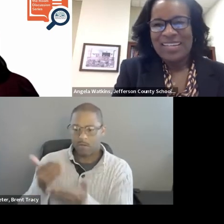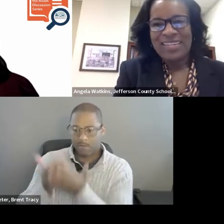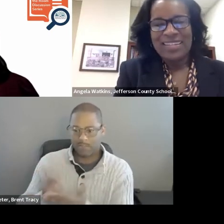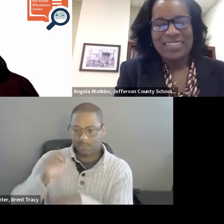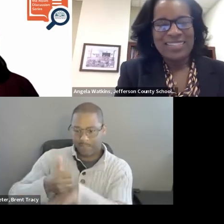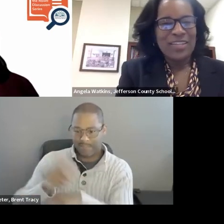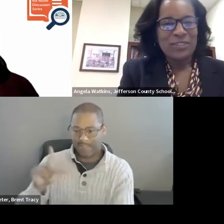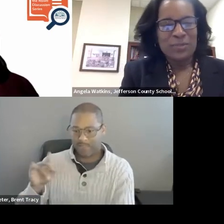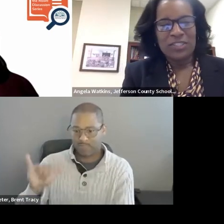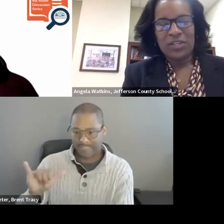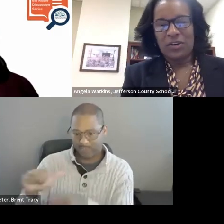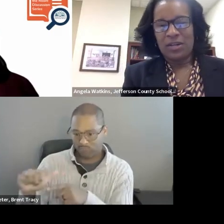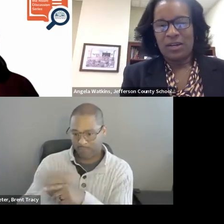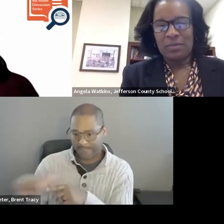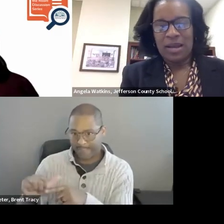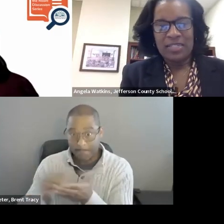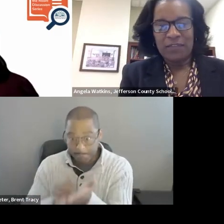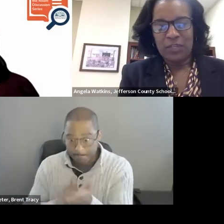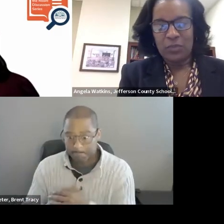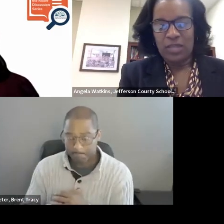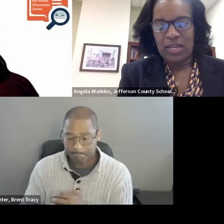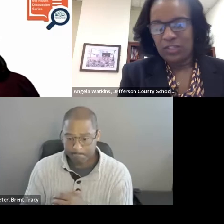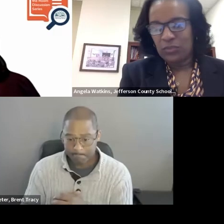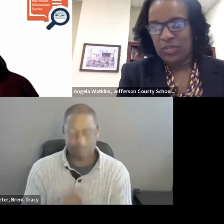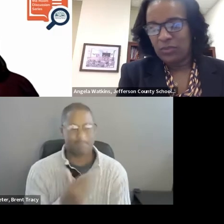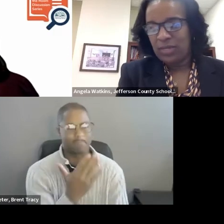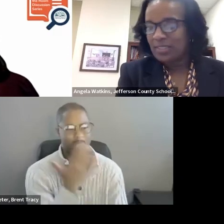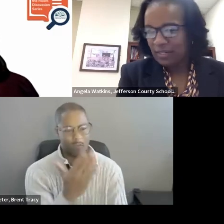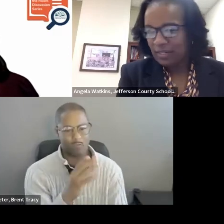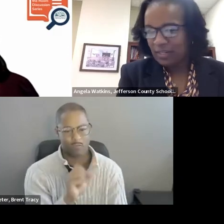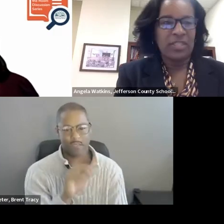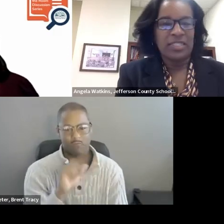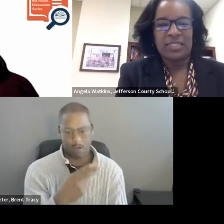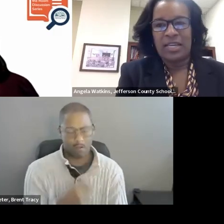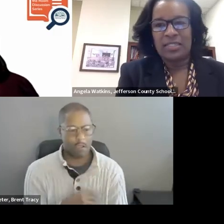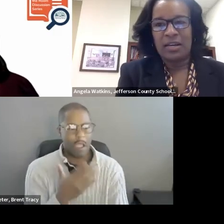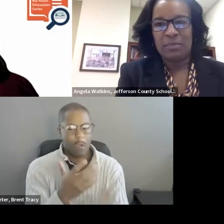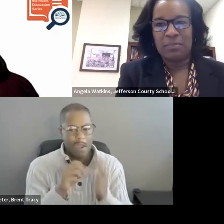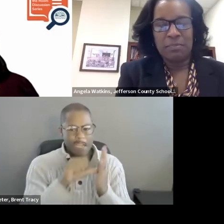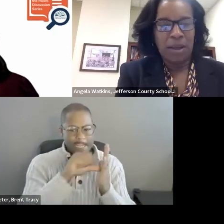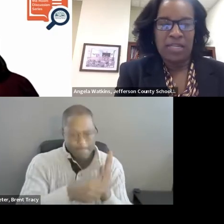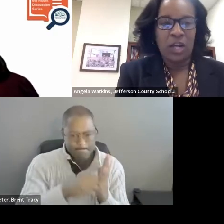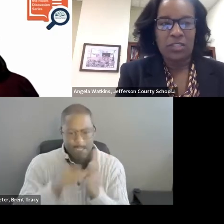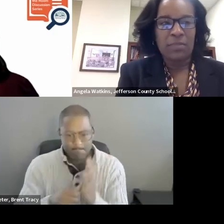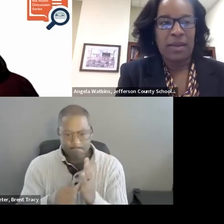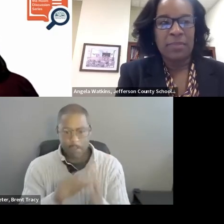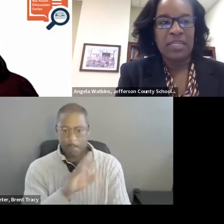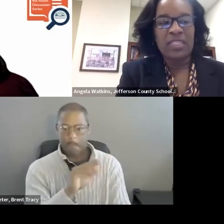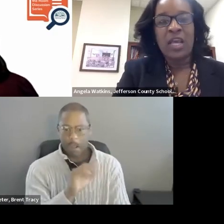ANGELA WATKINS, Ph.D.: Thank you so much, Sarah. I definitely would like to reiterate several of the things that Bonnie talked about.